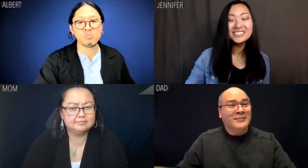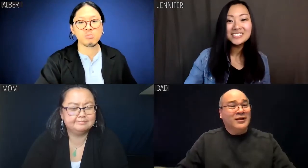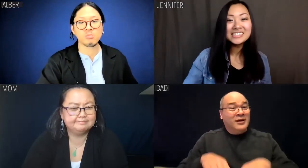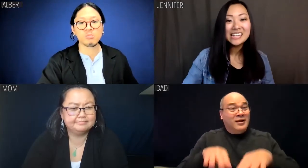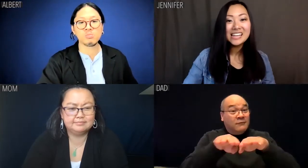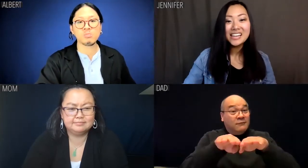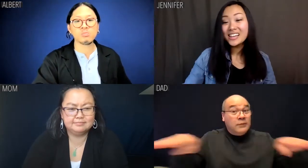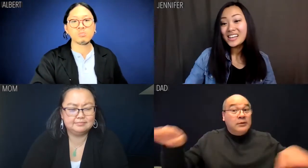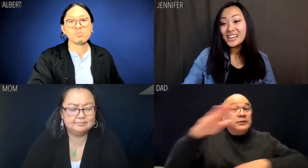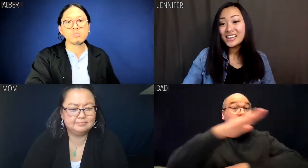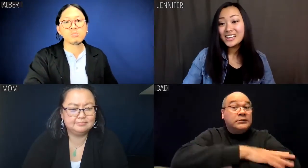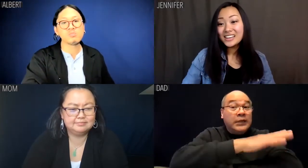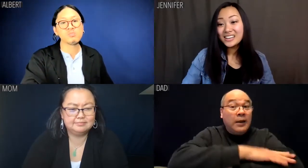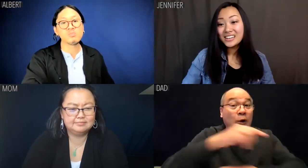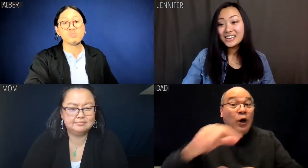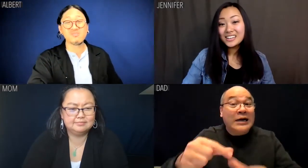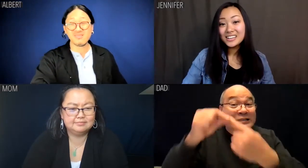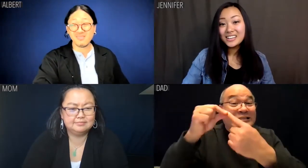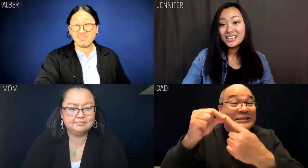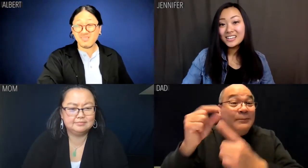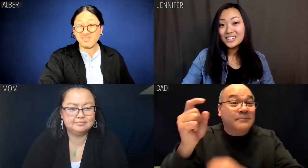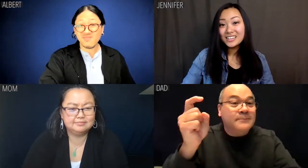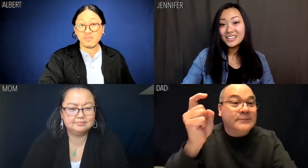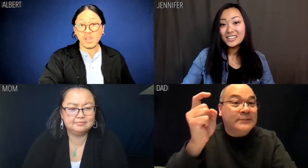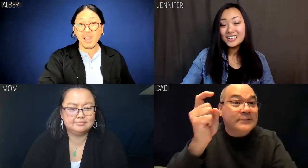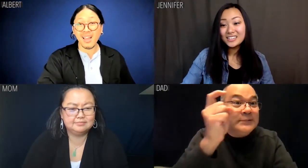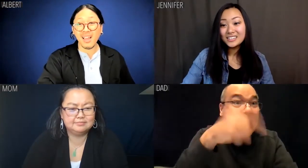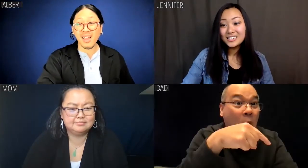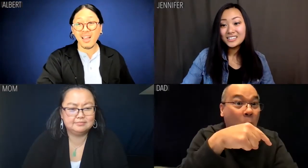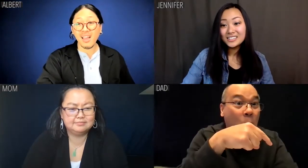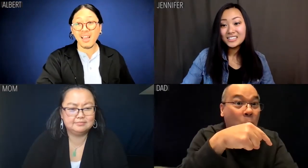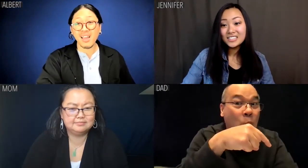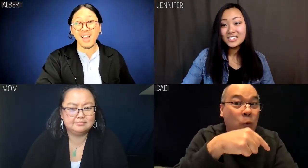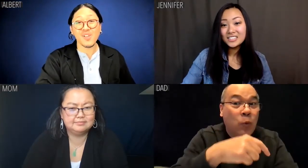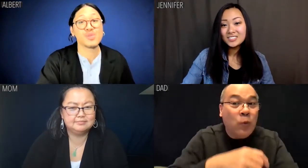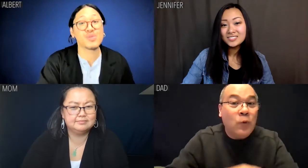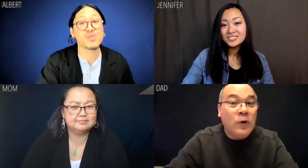Dad: Get down from there. That is rare forest hardwood.